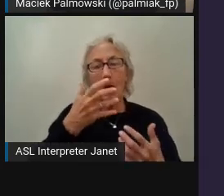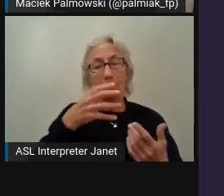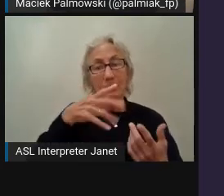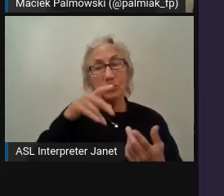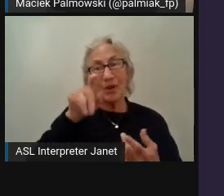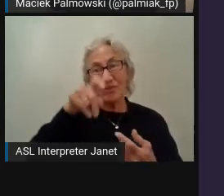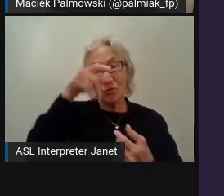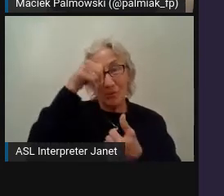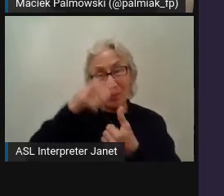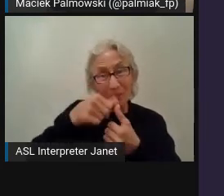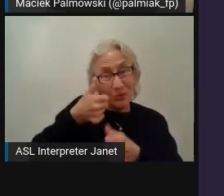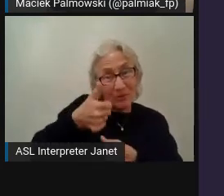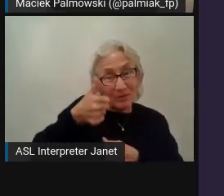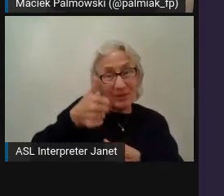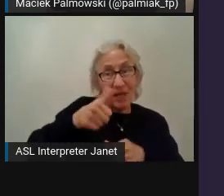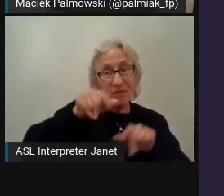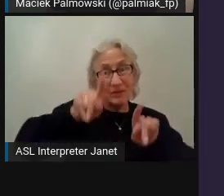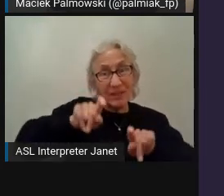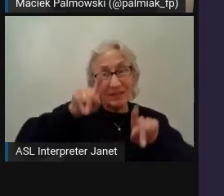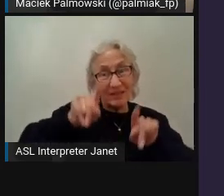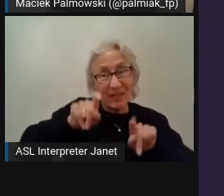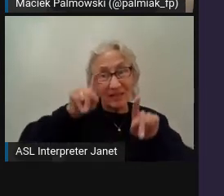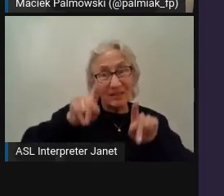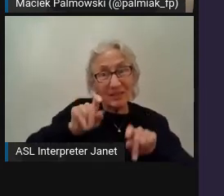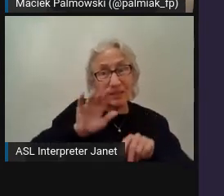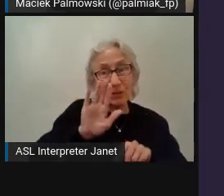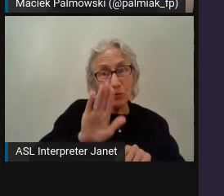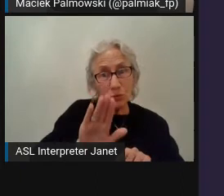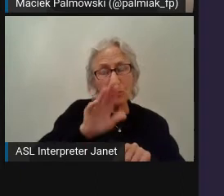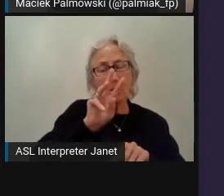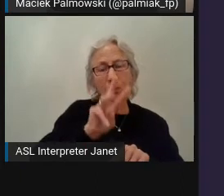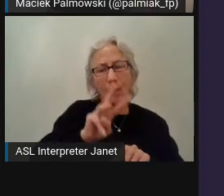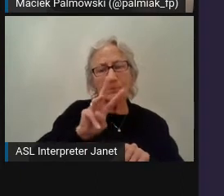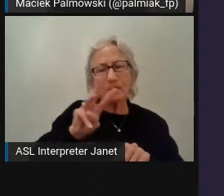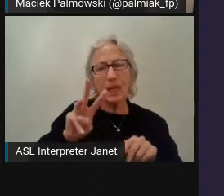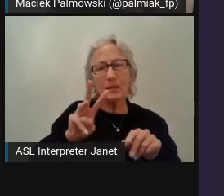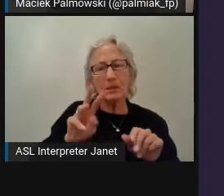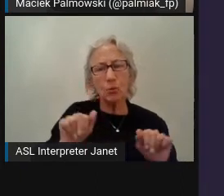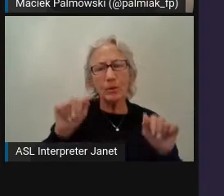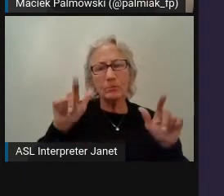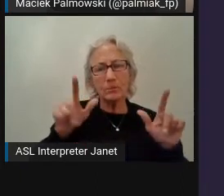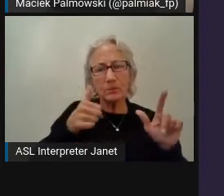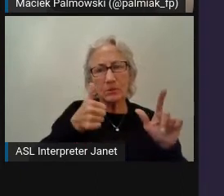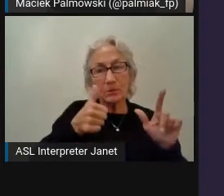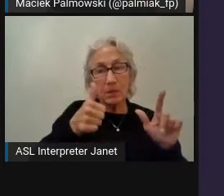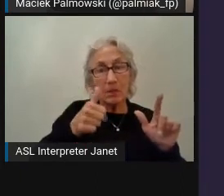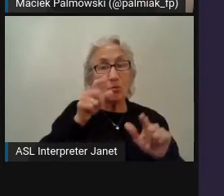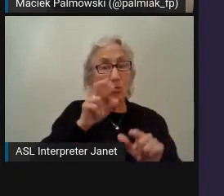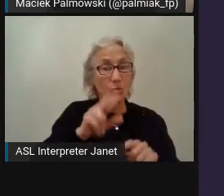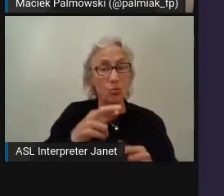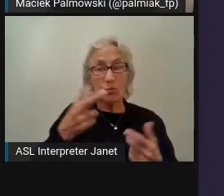or maybe you will start cheating yourself and just push whatever you have?